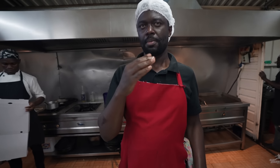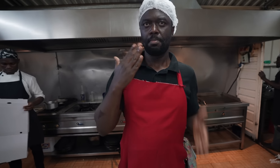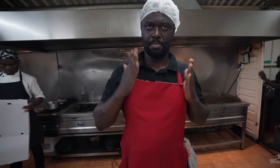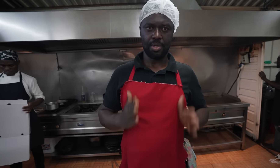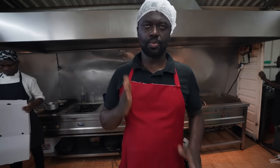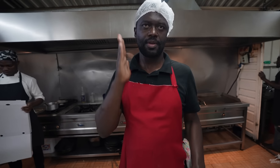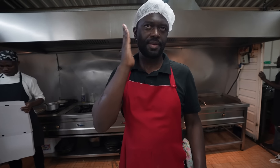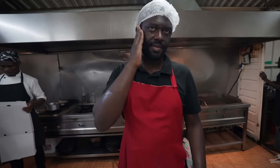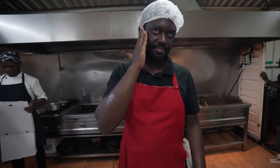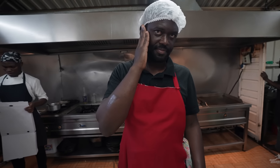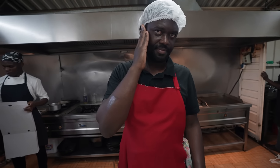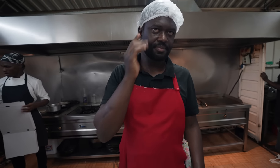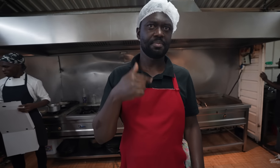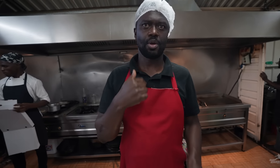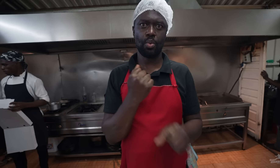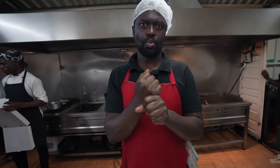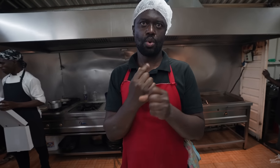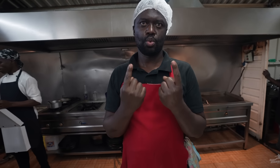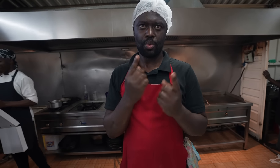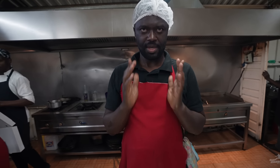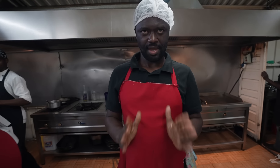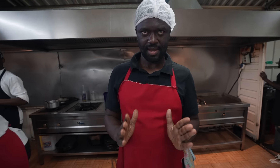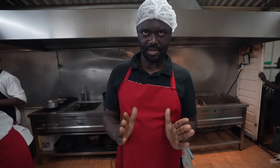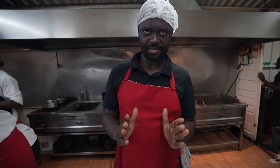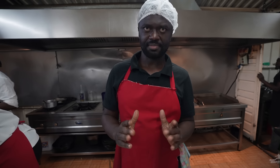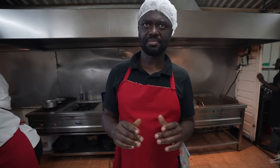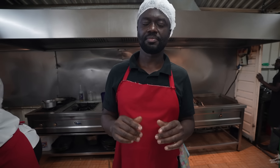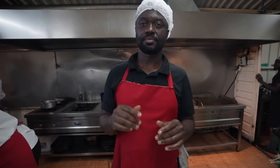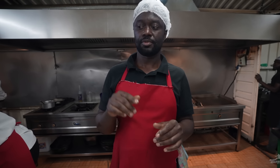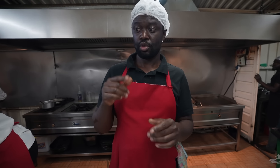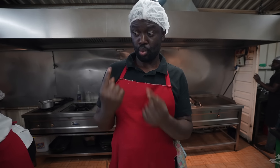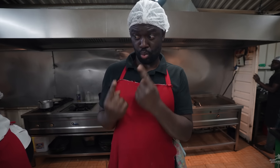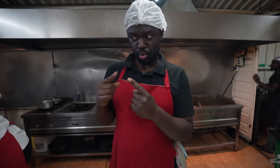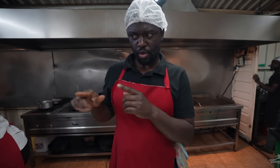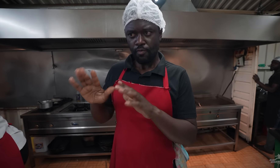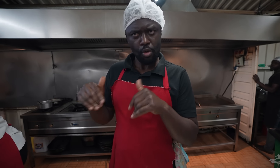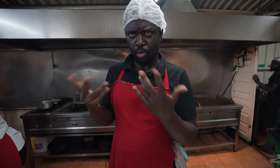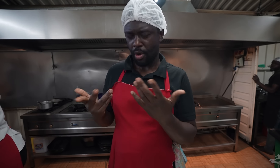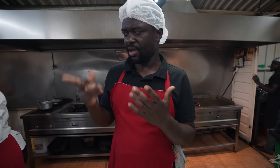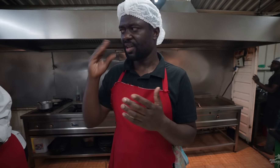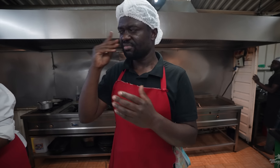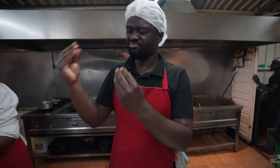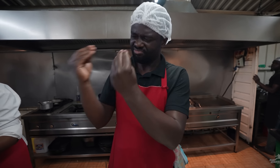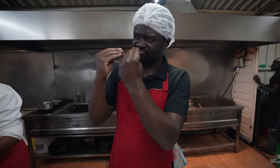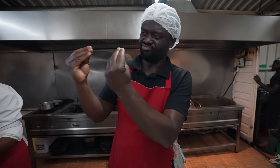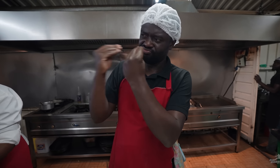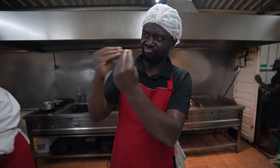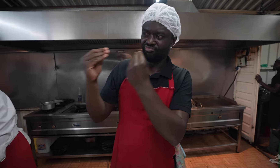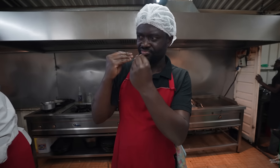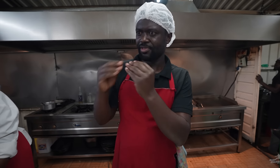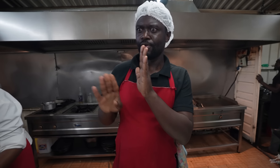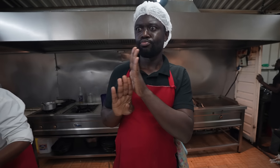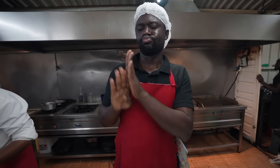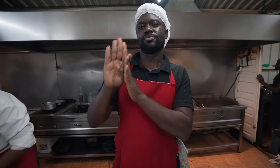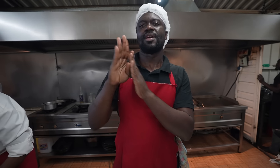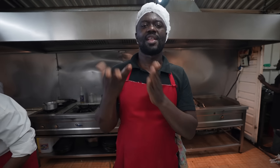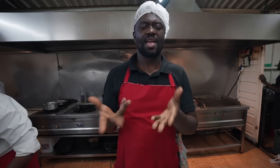and I’m a Deaf cook. How did I learn to cook? I learned from hearing staff.